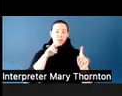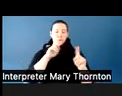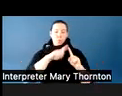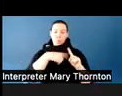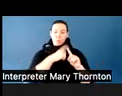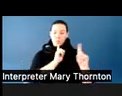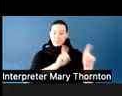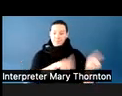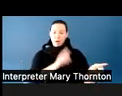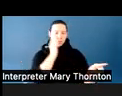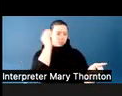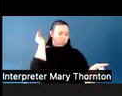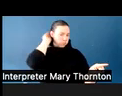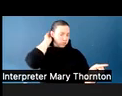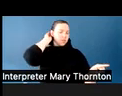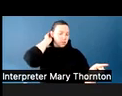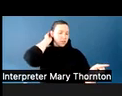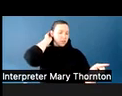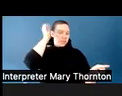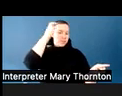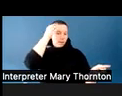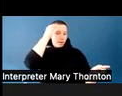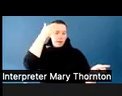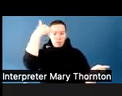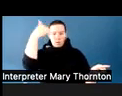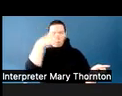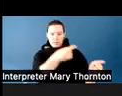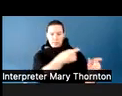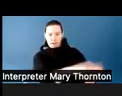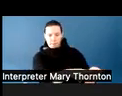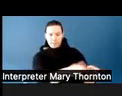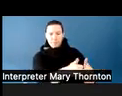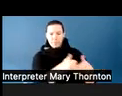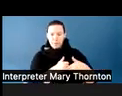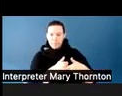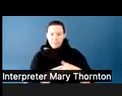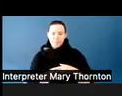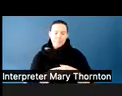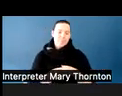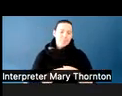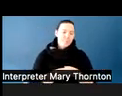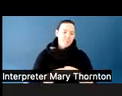And then the last piece of this is assuming good intentions.